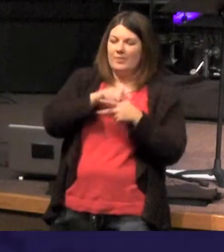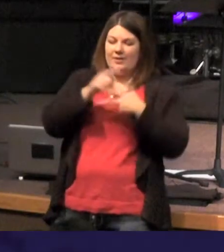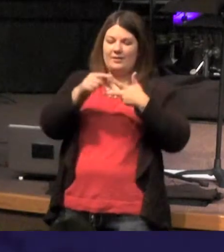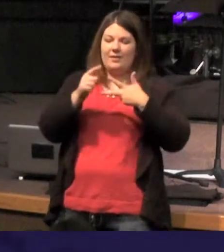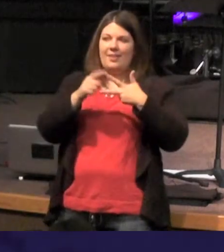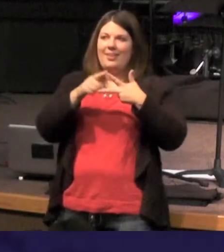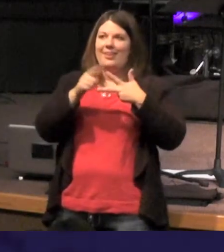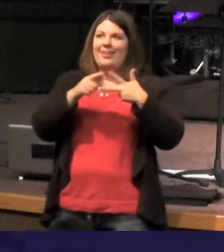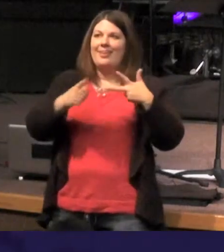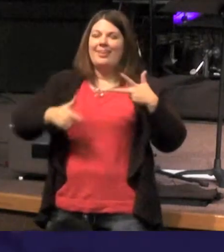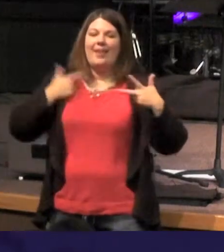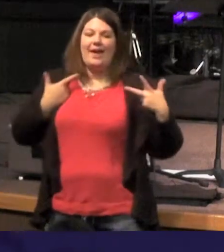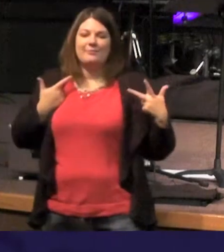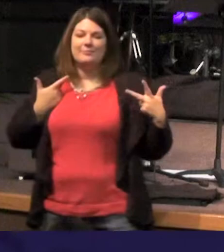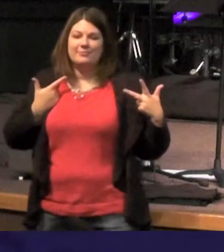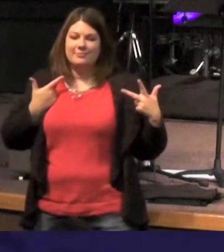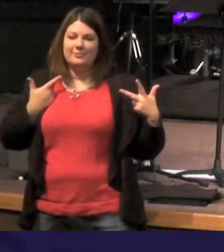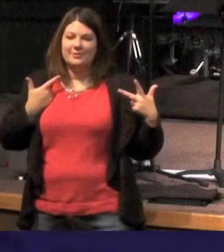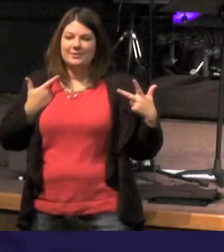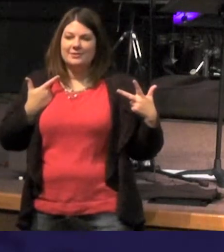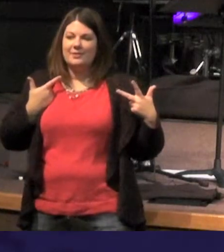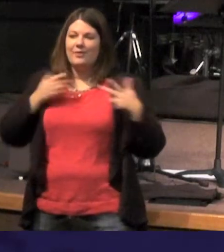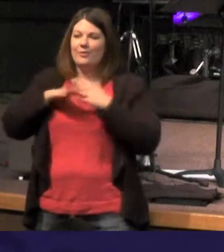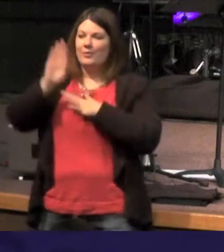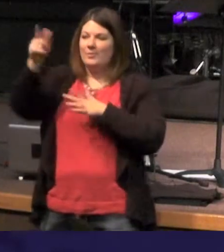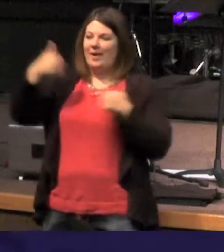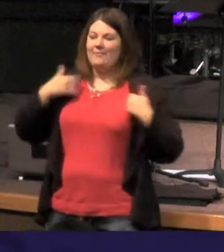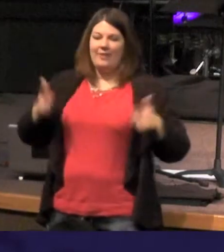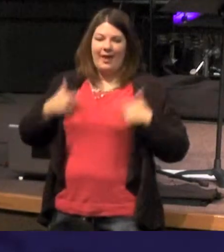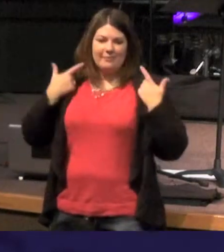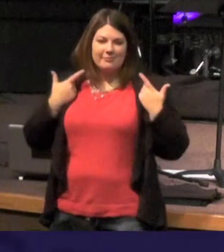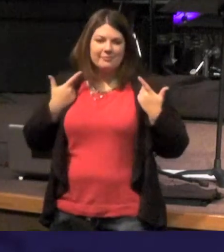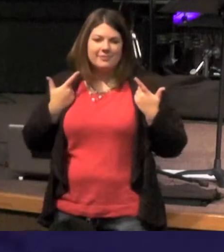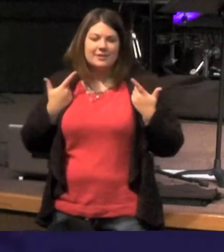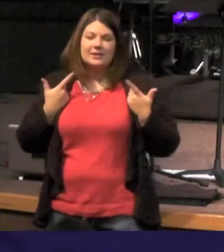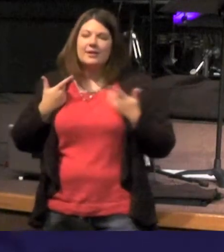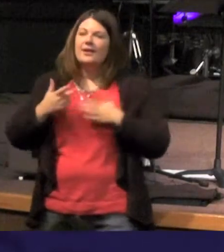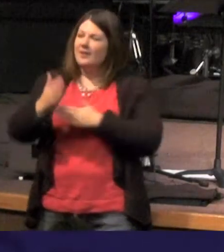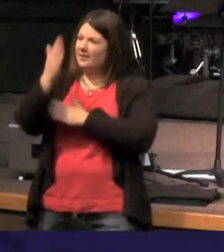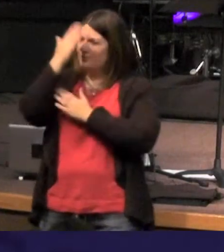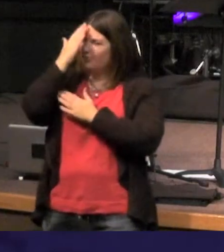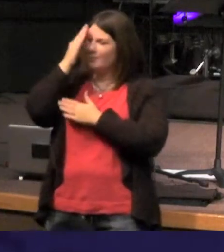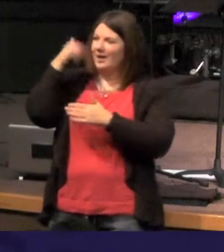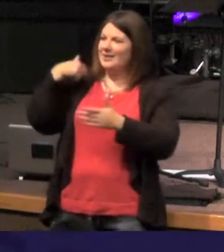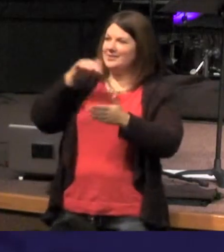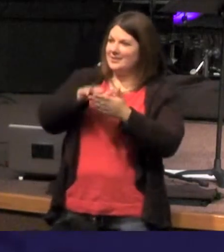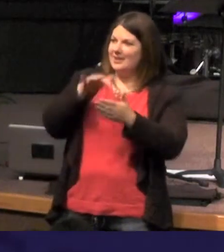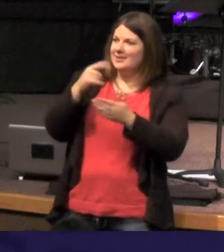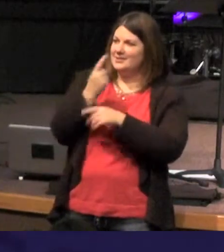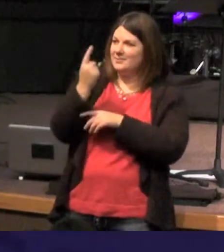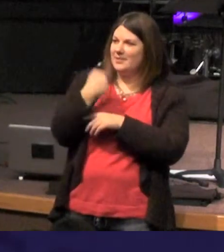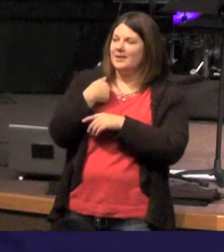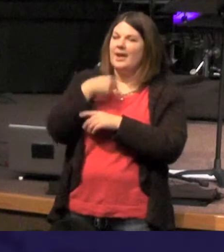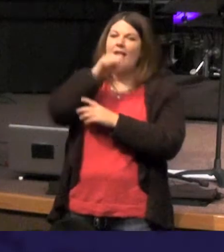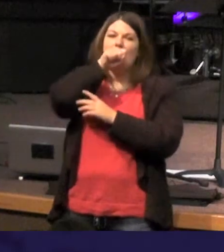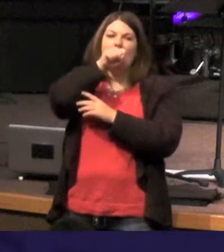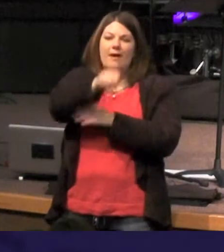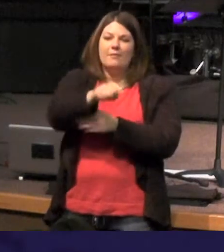in Him was life - I've got to stop and say you know when I study a passage there something I really love - I love rare words